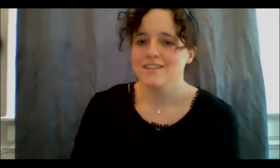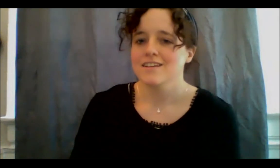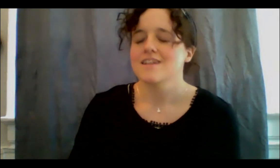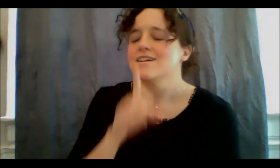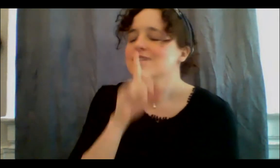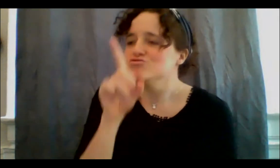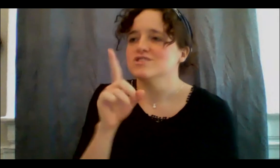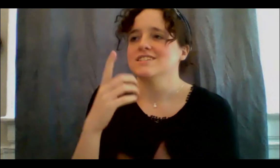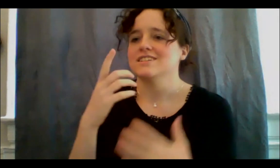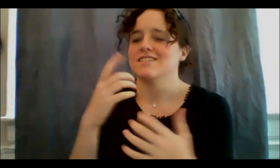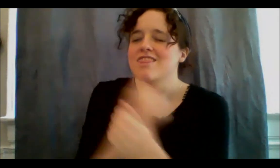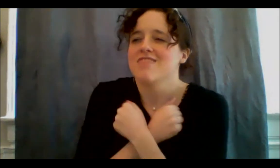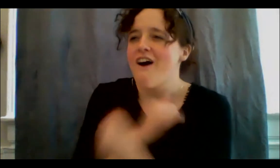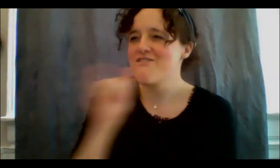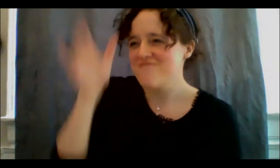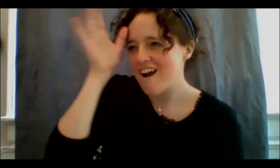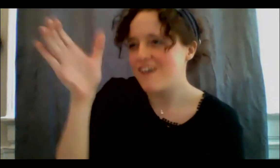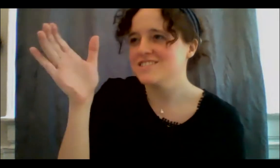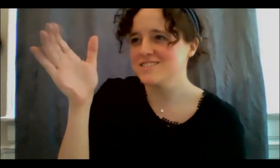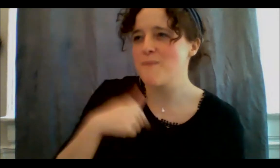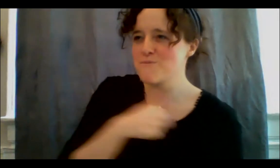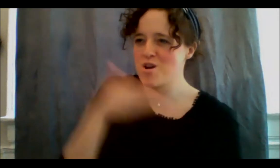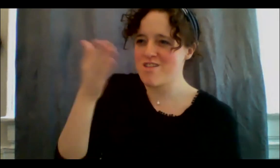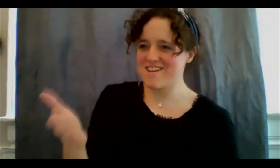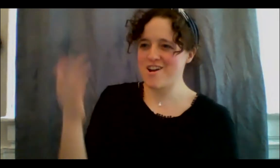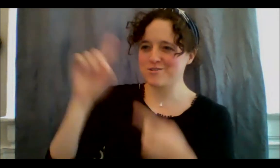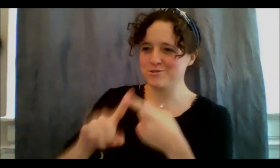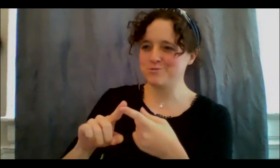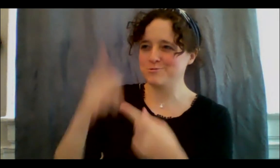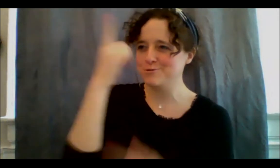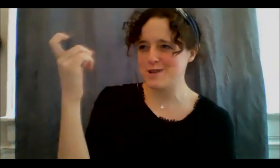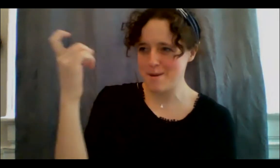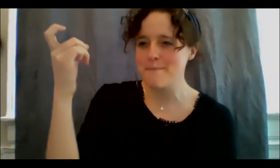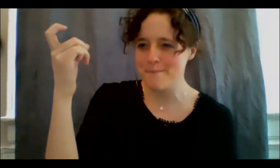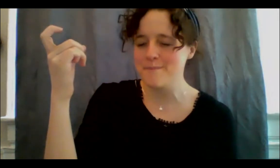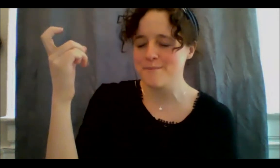dare to dream. I just love that concept and I'm looking forward to